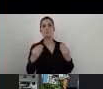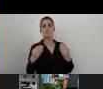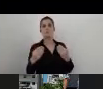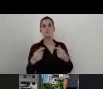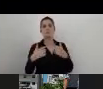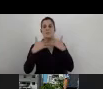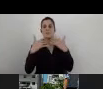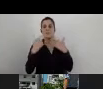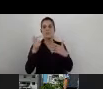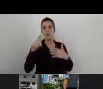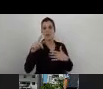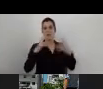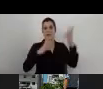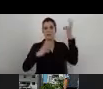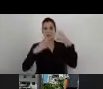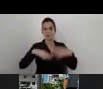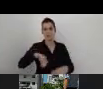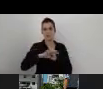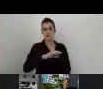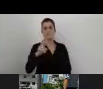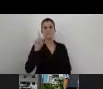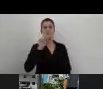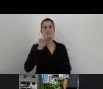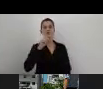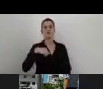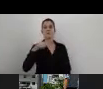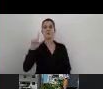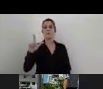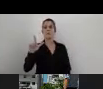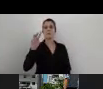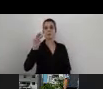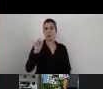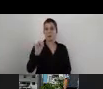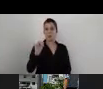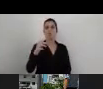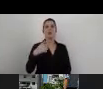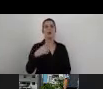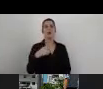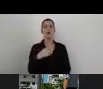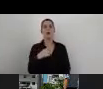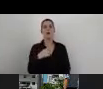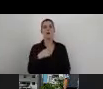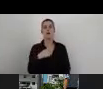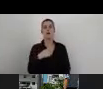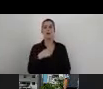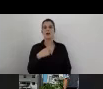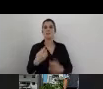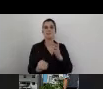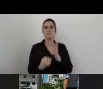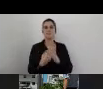So my name is Luis Mauch. I am a founder of Mais Diferencas.